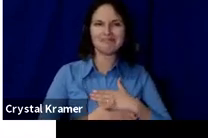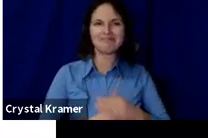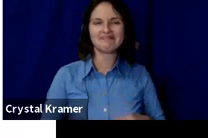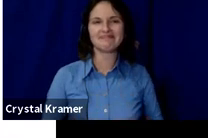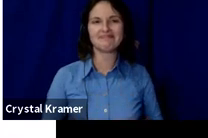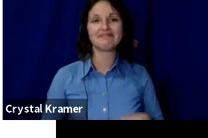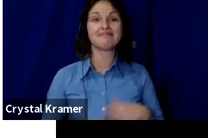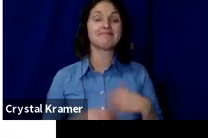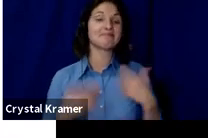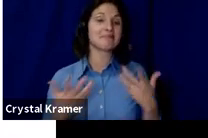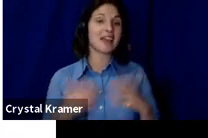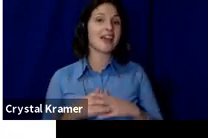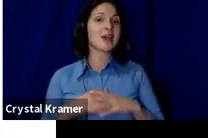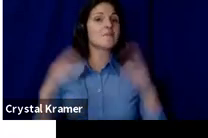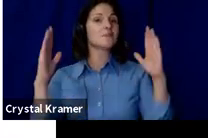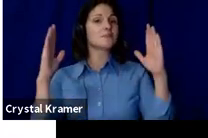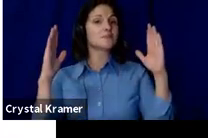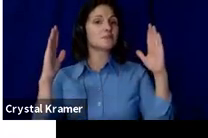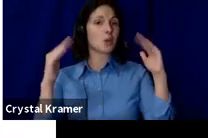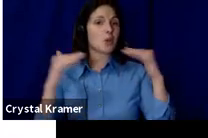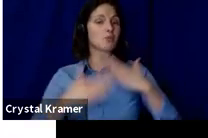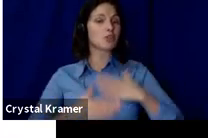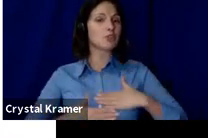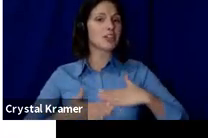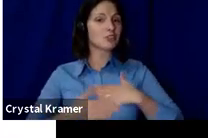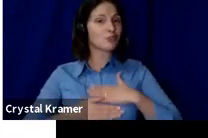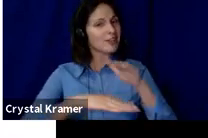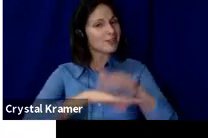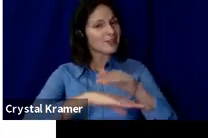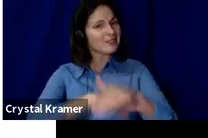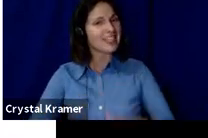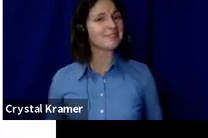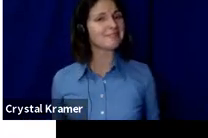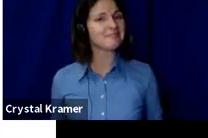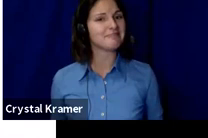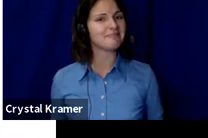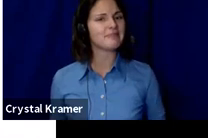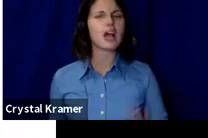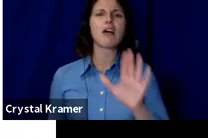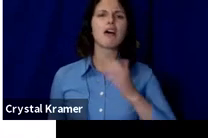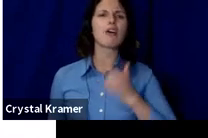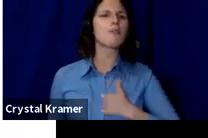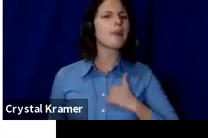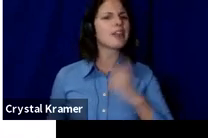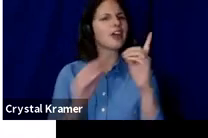And I hope you enjoy your evening. Oh, I apologize, there is one more question.